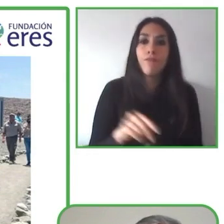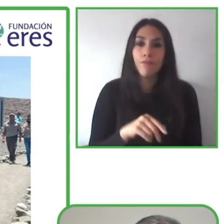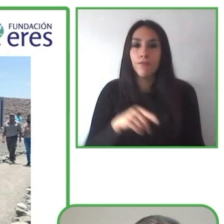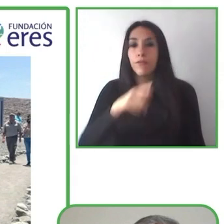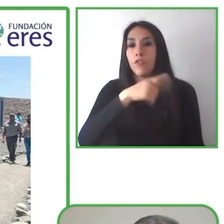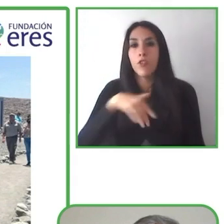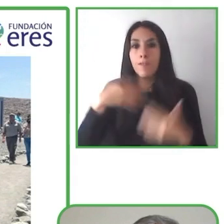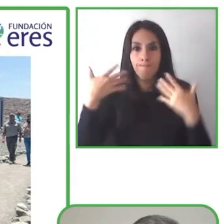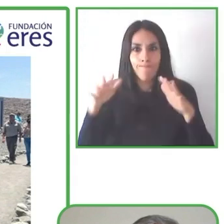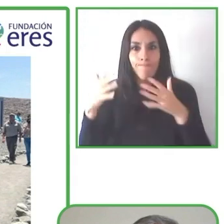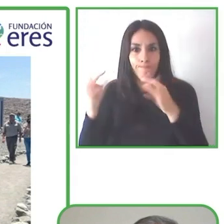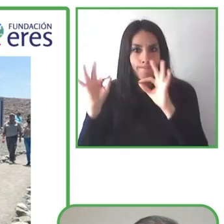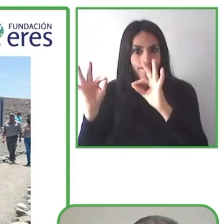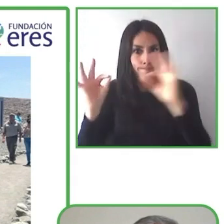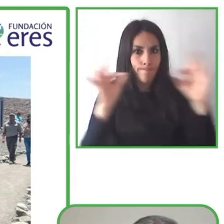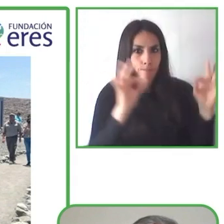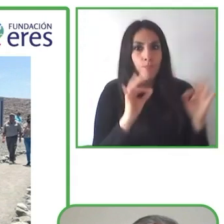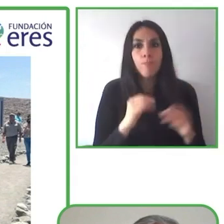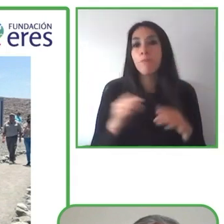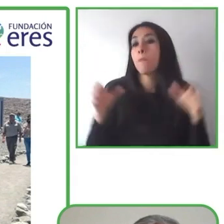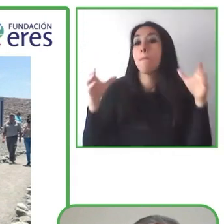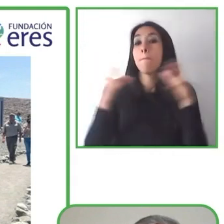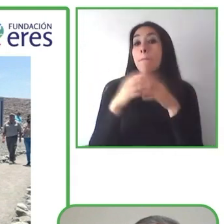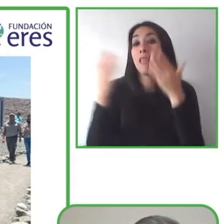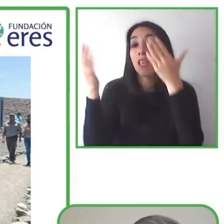and as the day is coming, we're going to be able